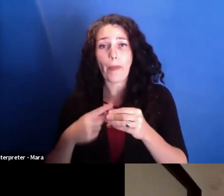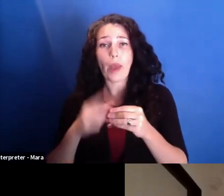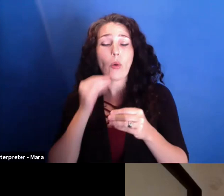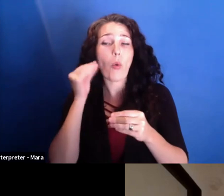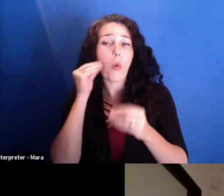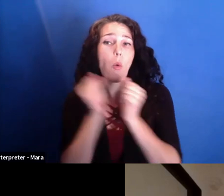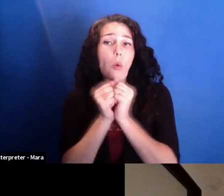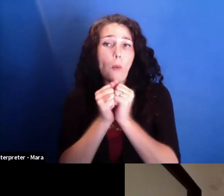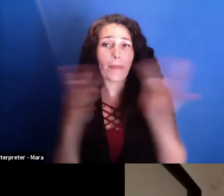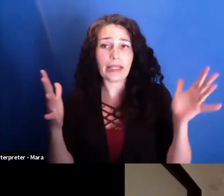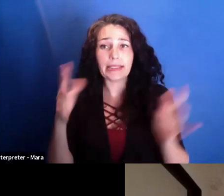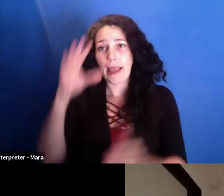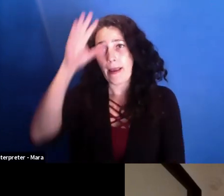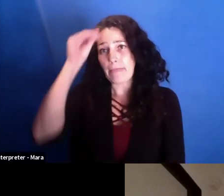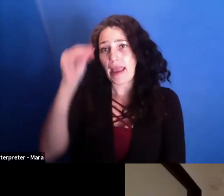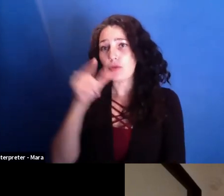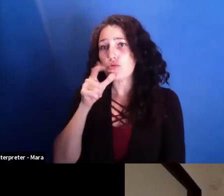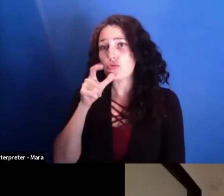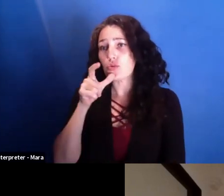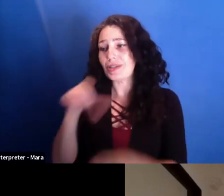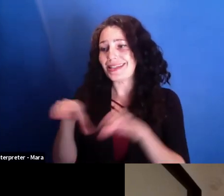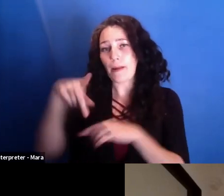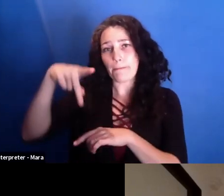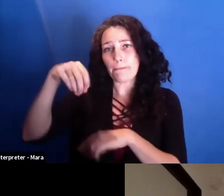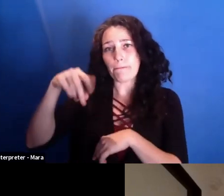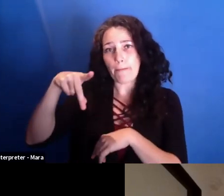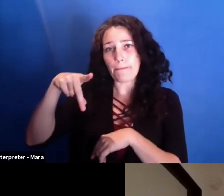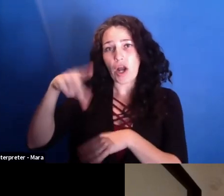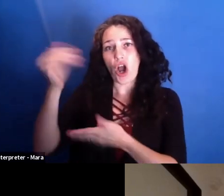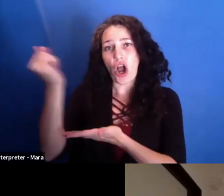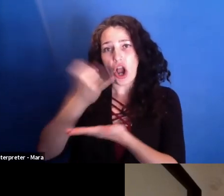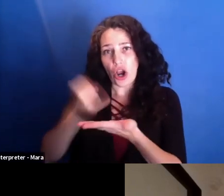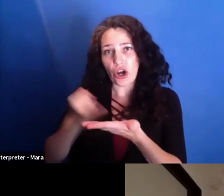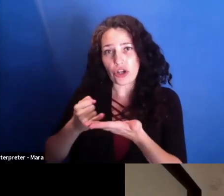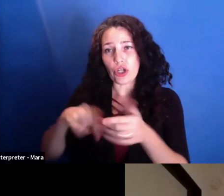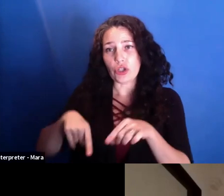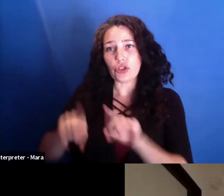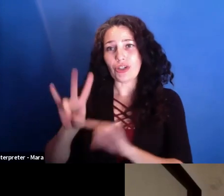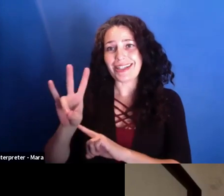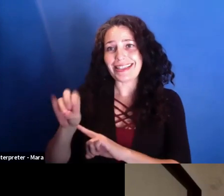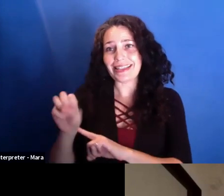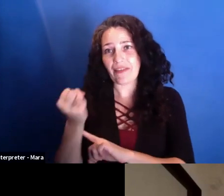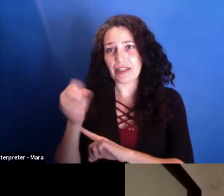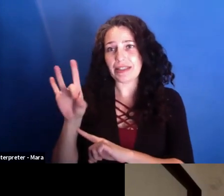did pop art during the '70s and '80s without ever being in contact with pop art